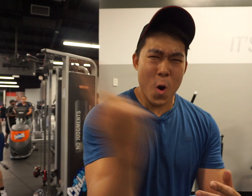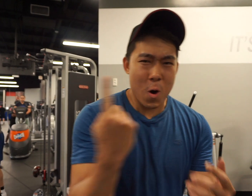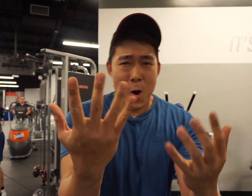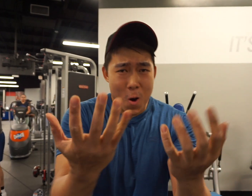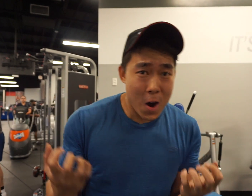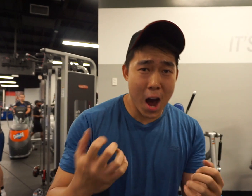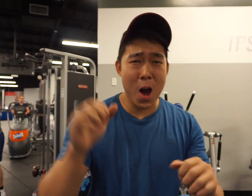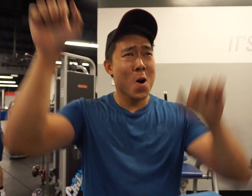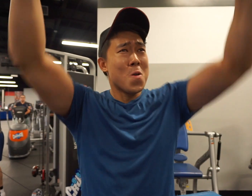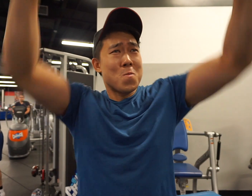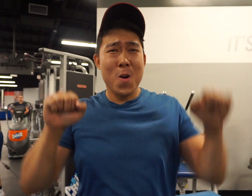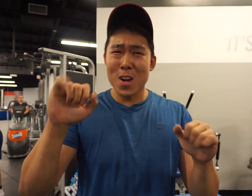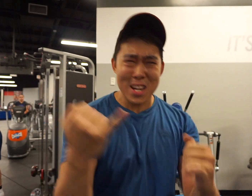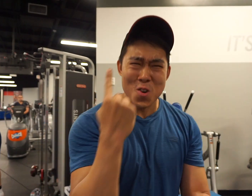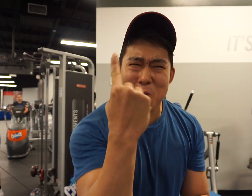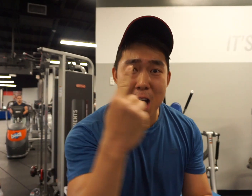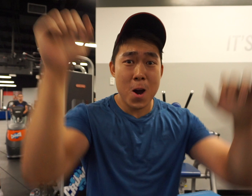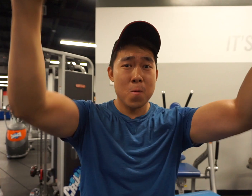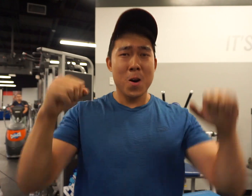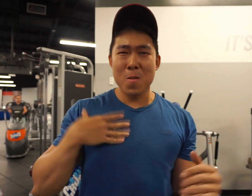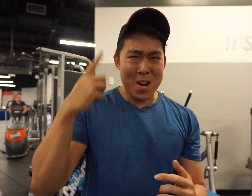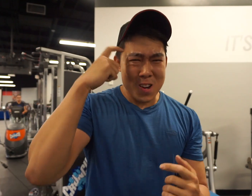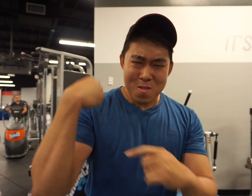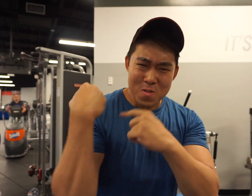I’ve always wanted to be able to do one pull-up since ever.